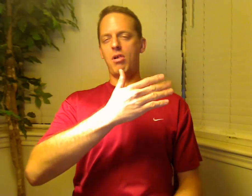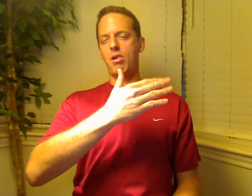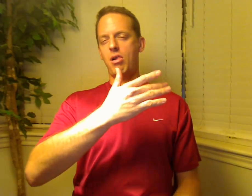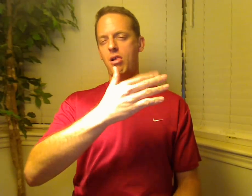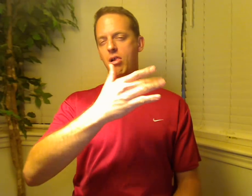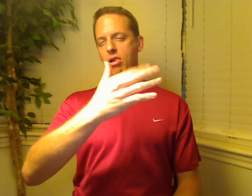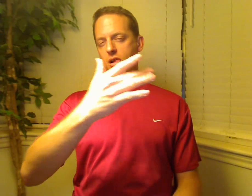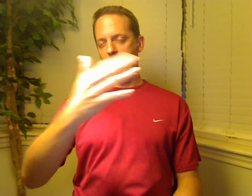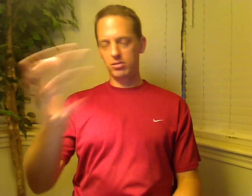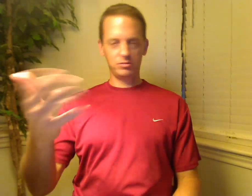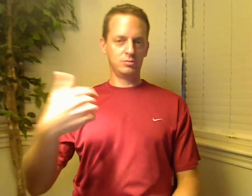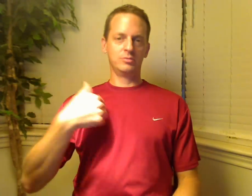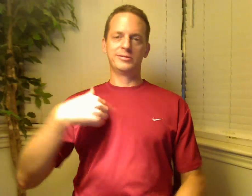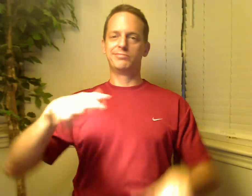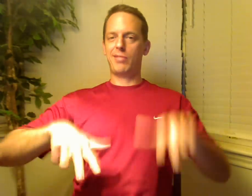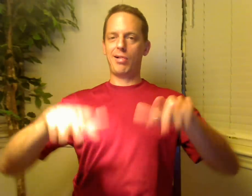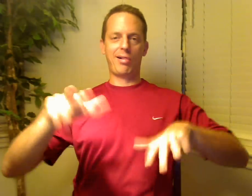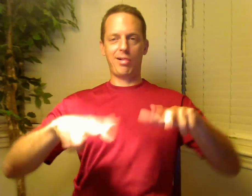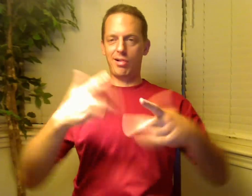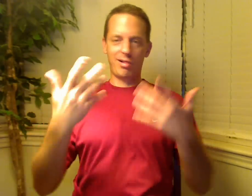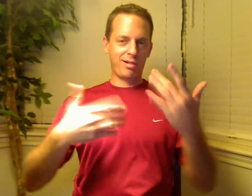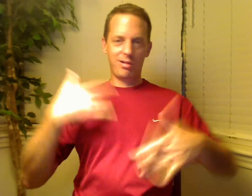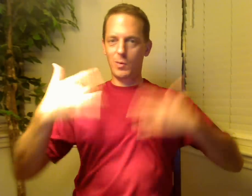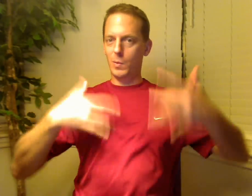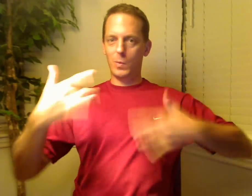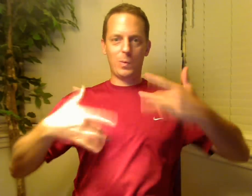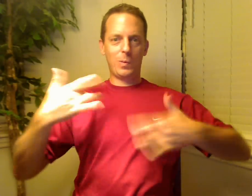since then I made many vlogs. However, in beginning of vlogs, I made some mistake and learned how to express message in vlog.